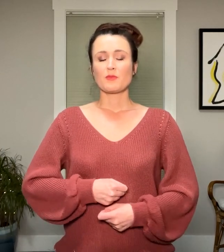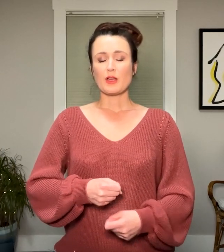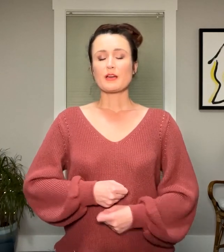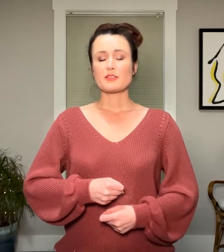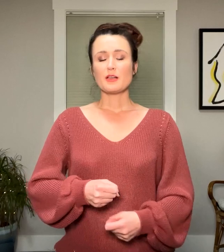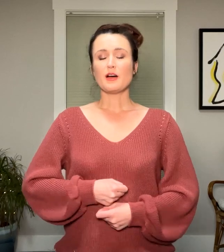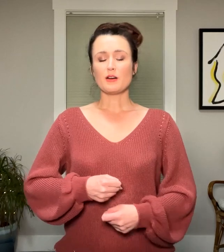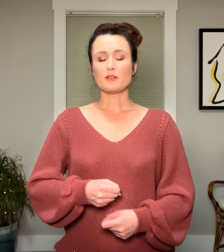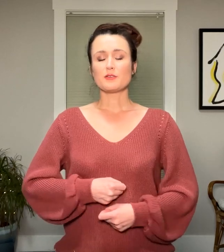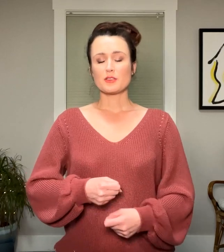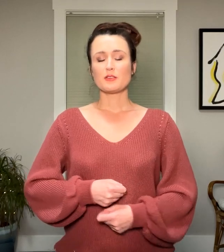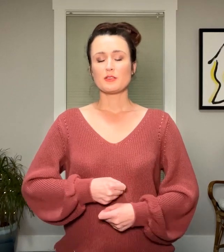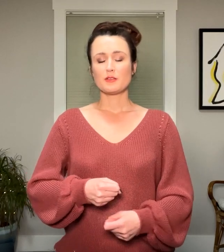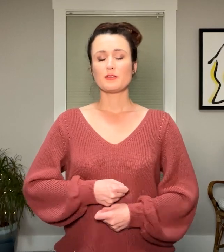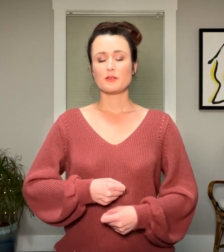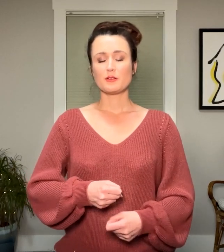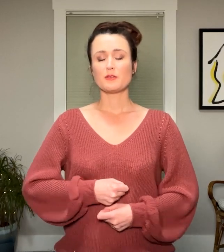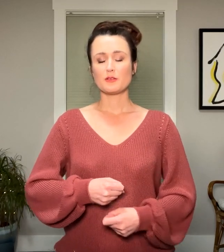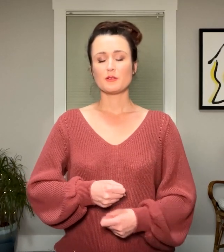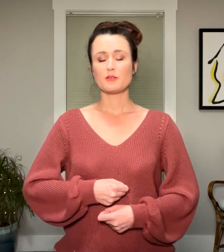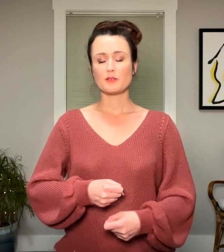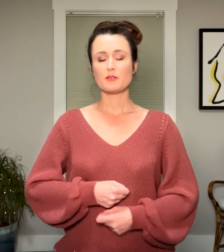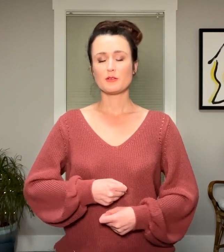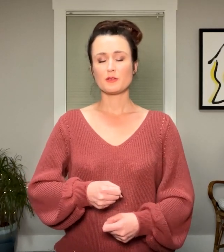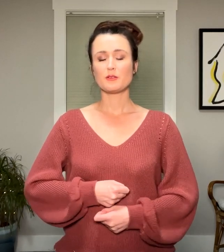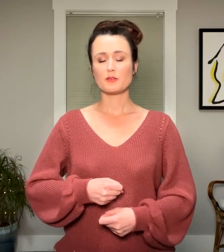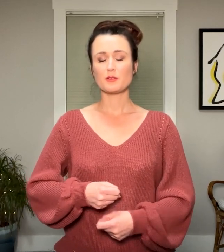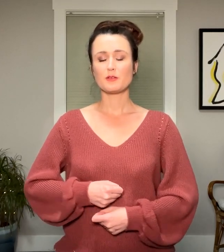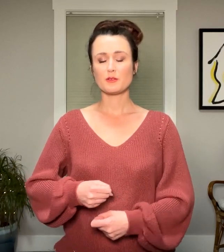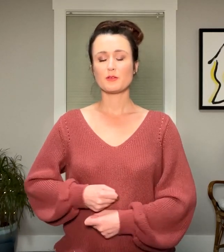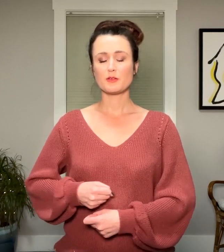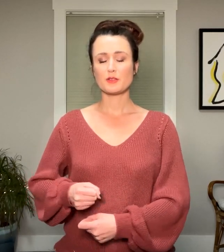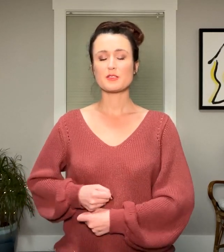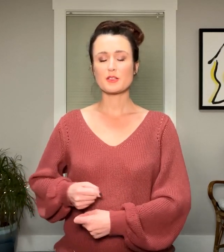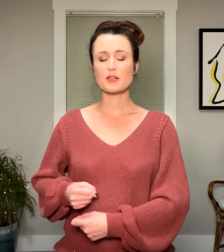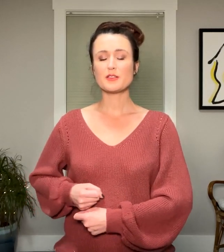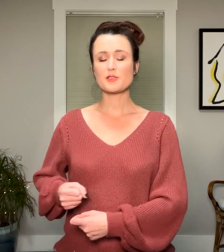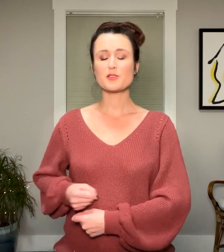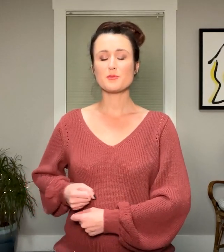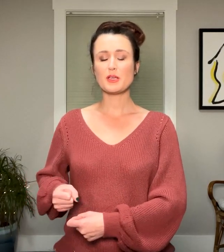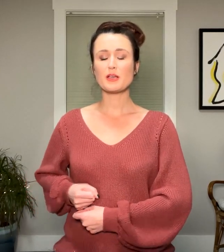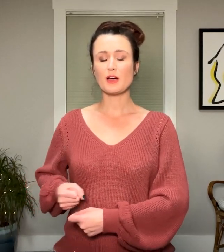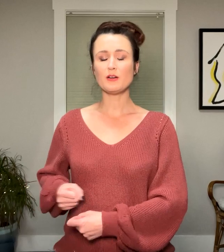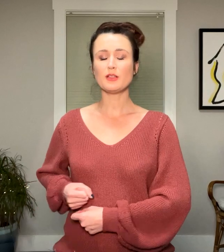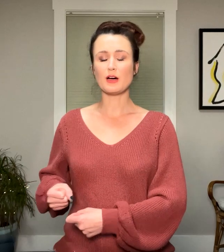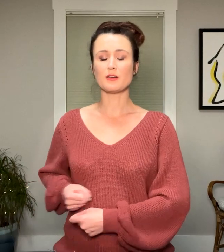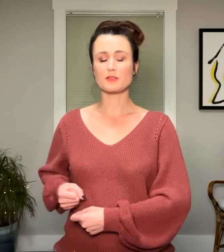exhale out, starting to speak out loud.